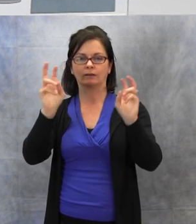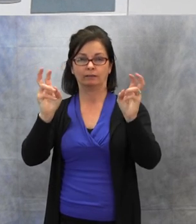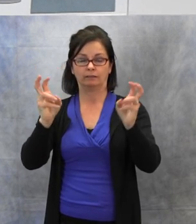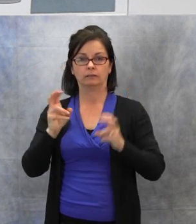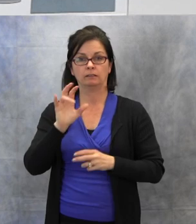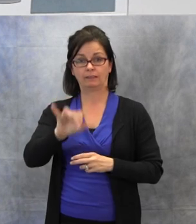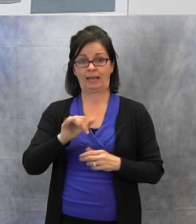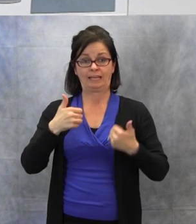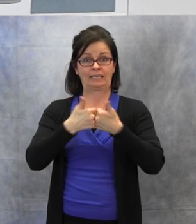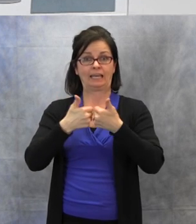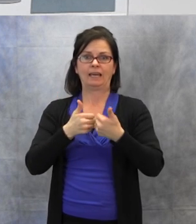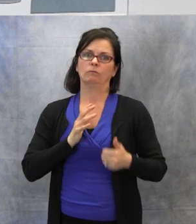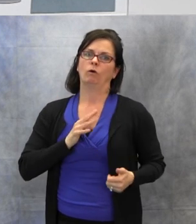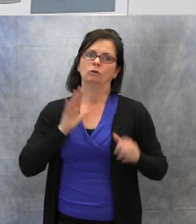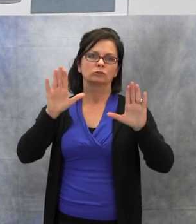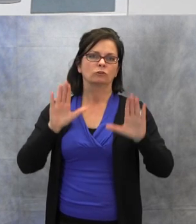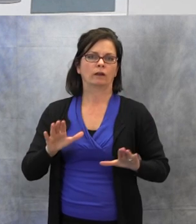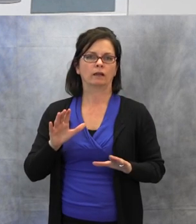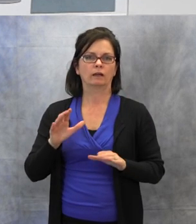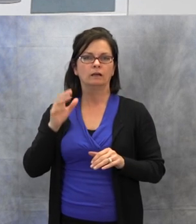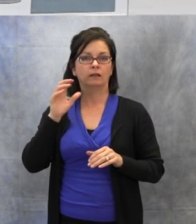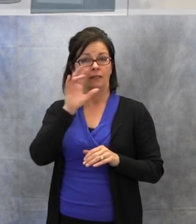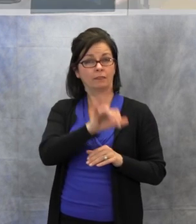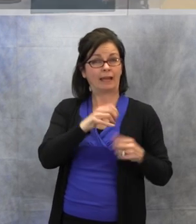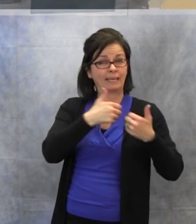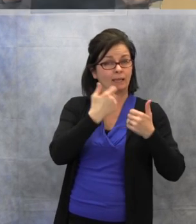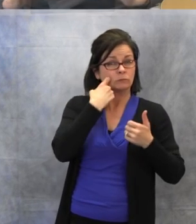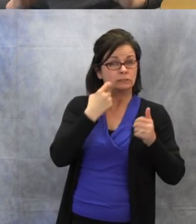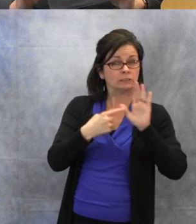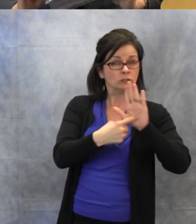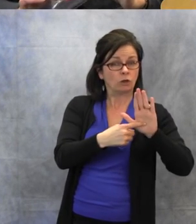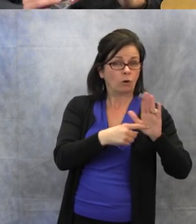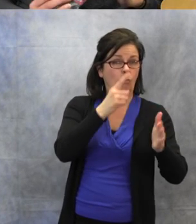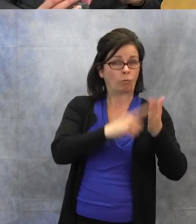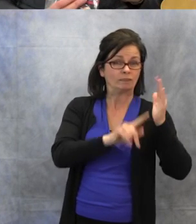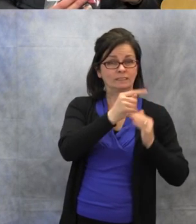where it has difficult listening situations.